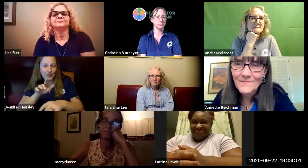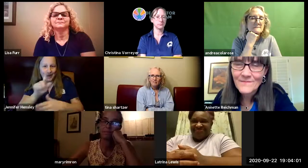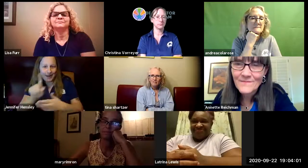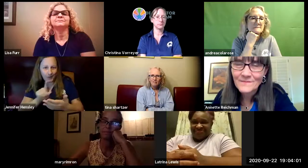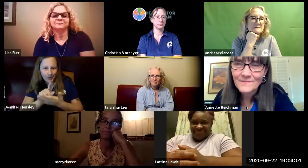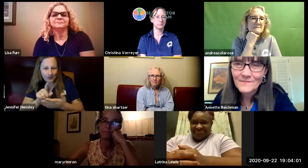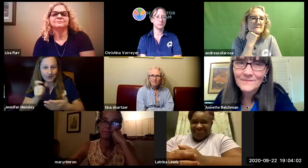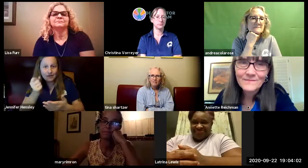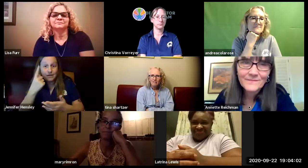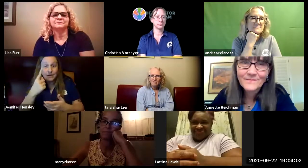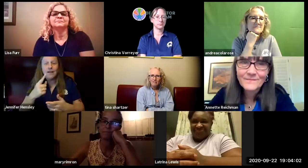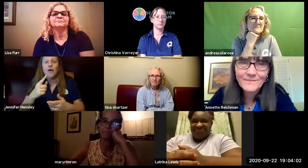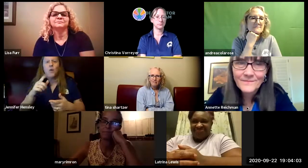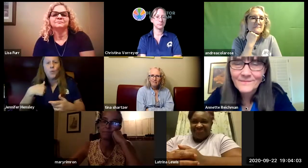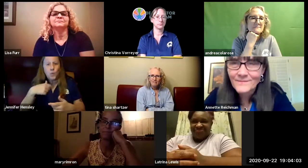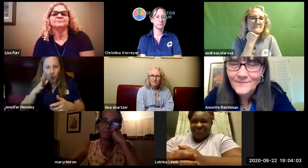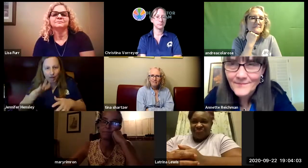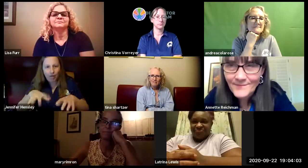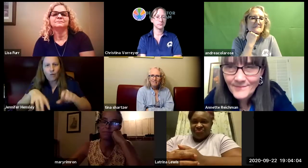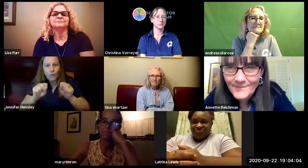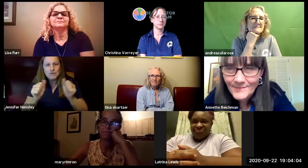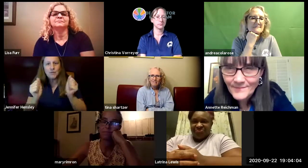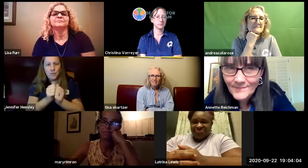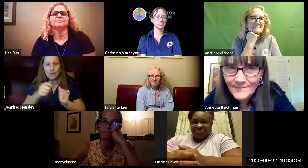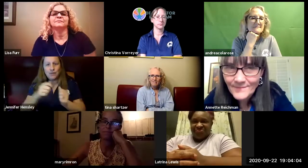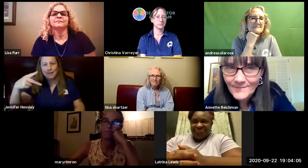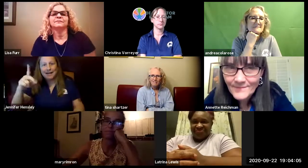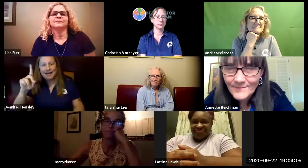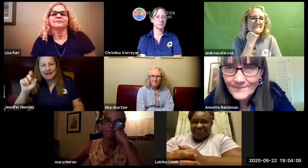that's happening after school hours